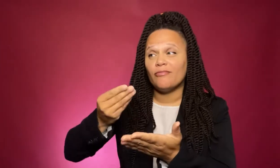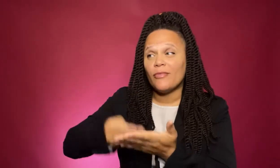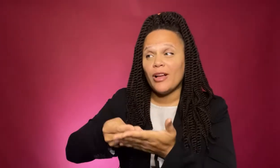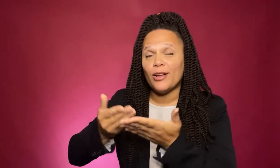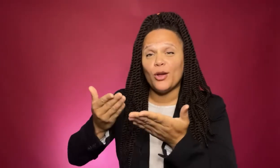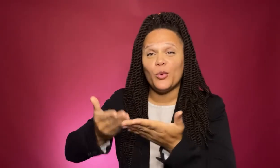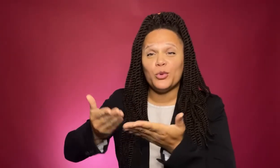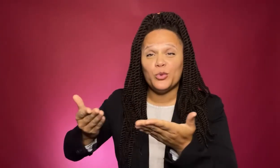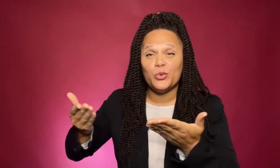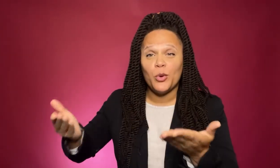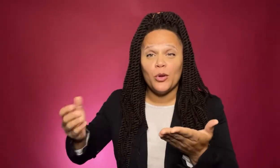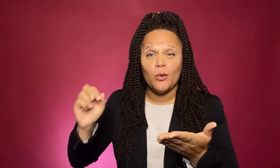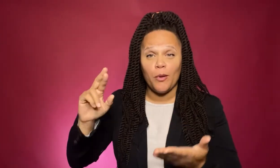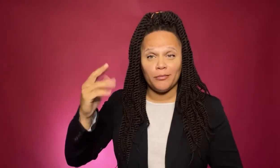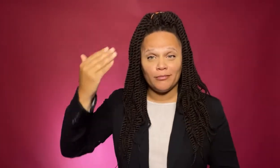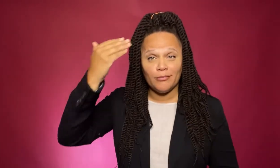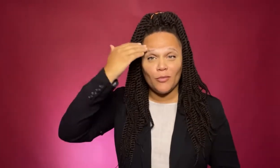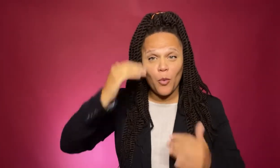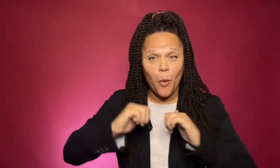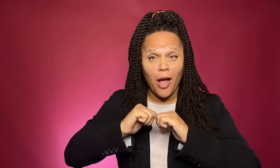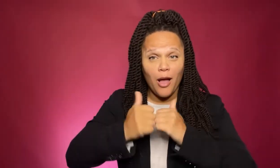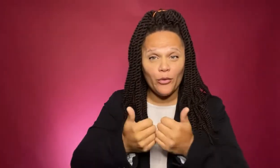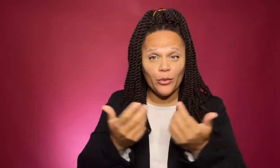financial resources, and general know-how.